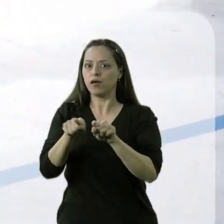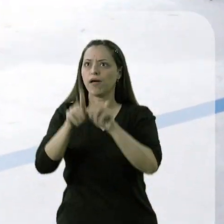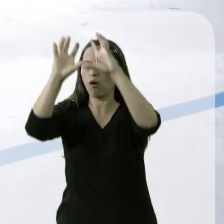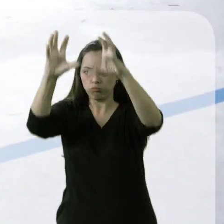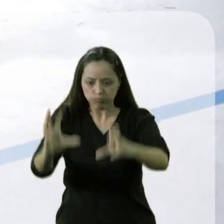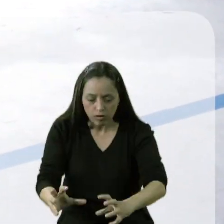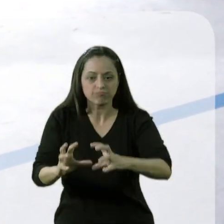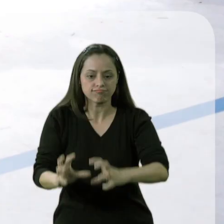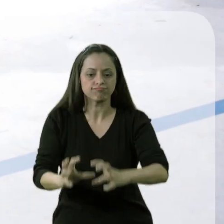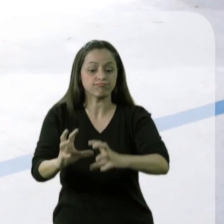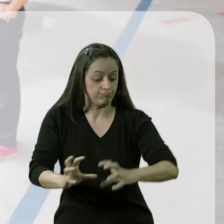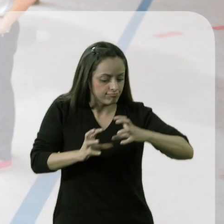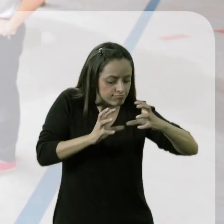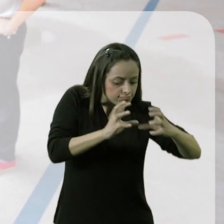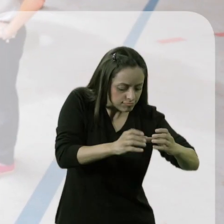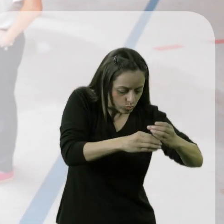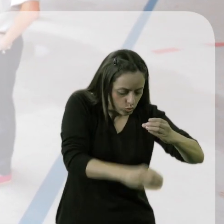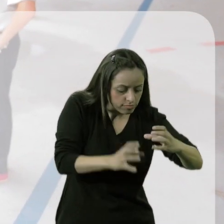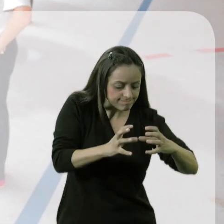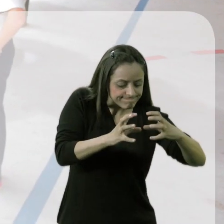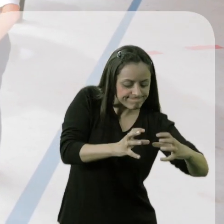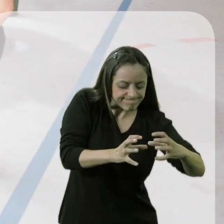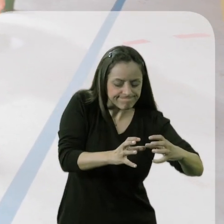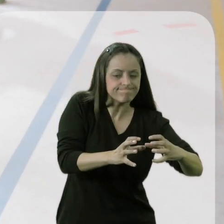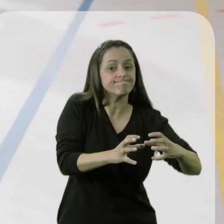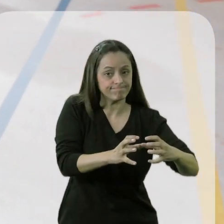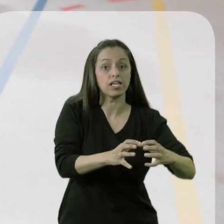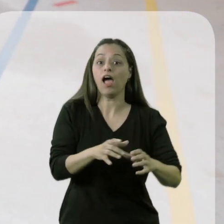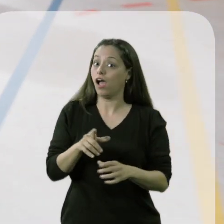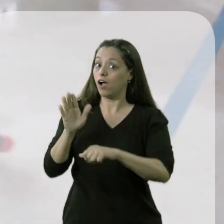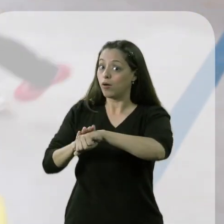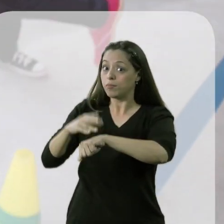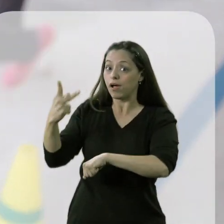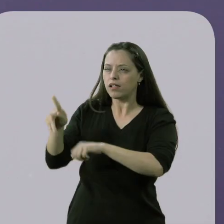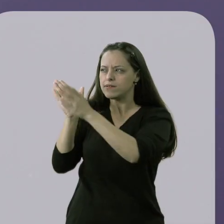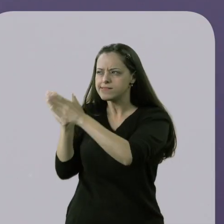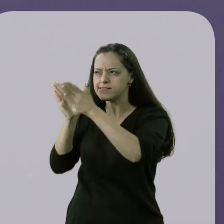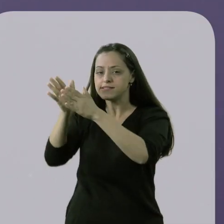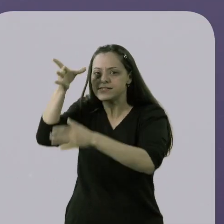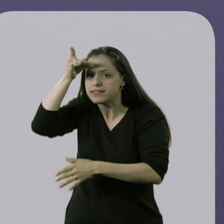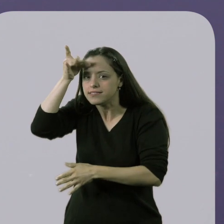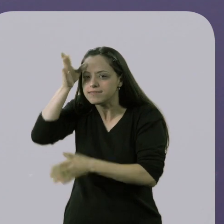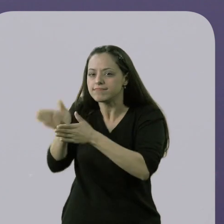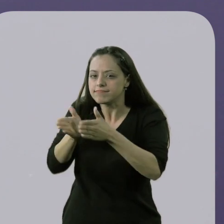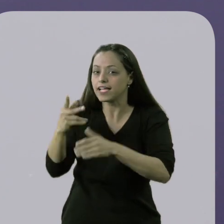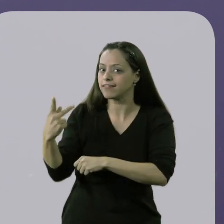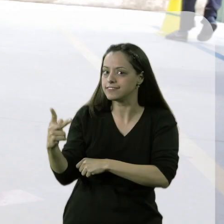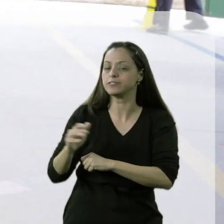and return the ball over an object – in this case, the cone. Therefore, he has to make an organization of this activity.